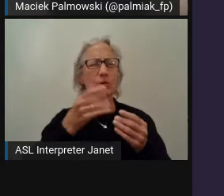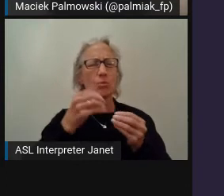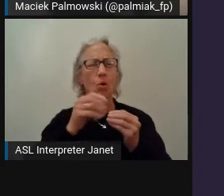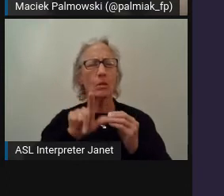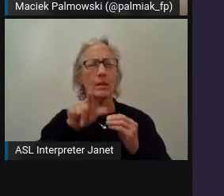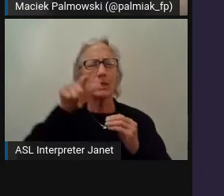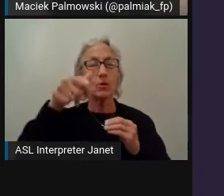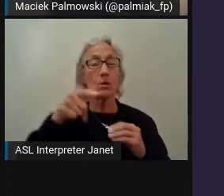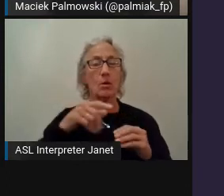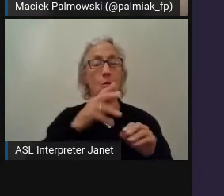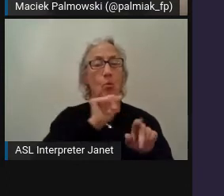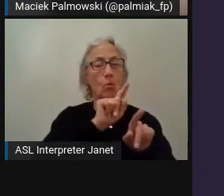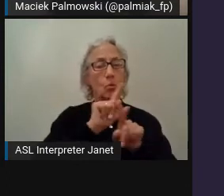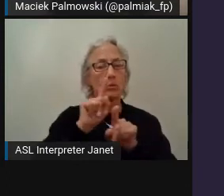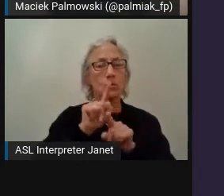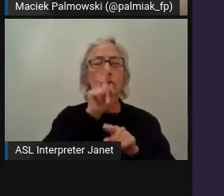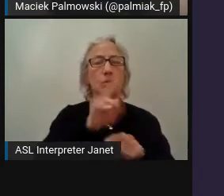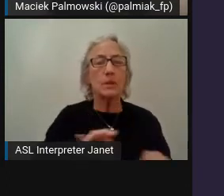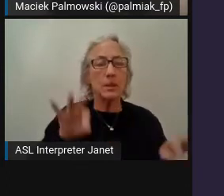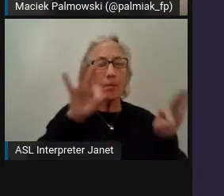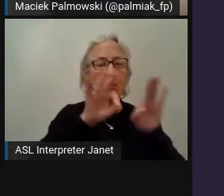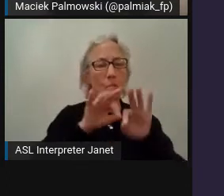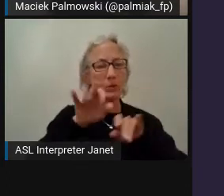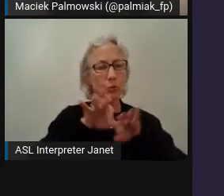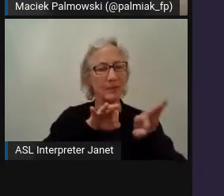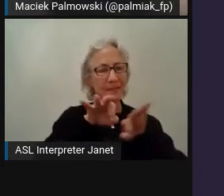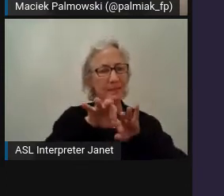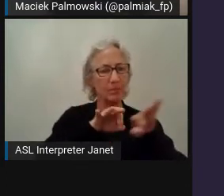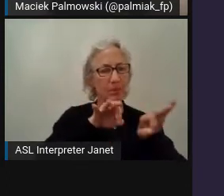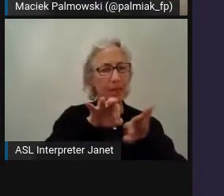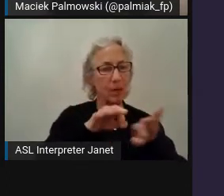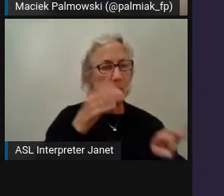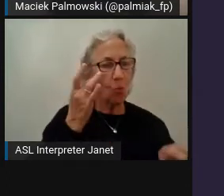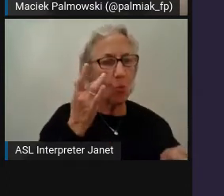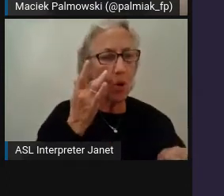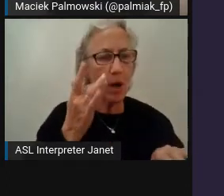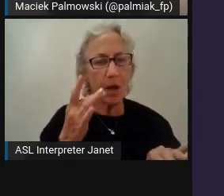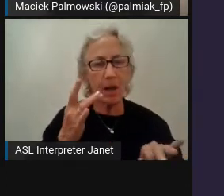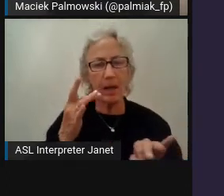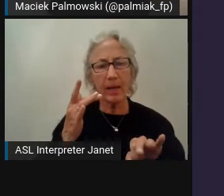It's also important to explain why we added those tests